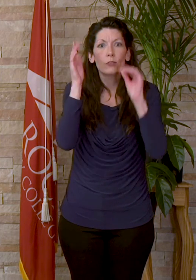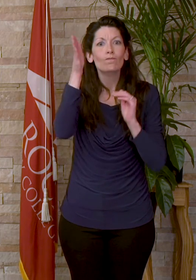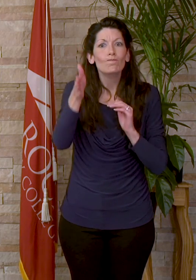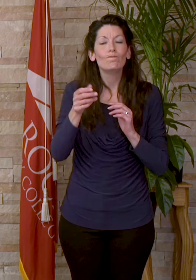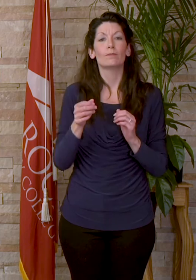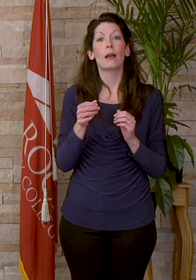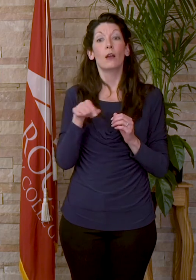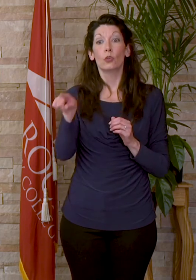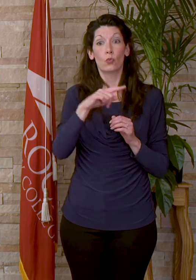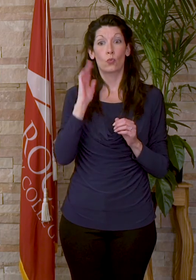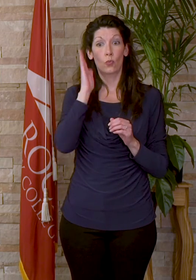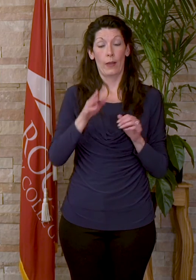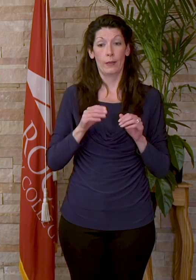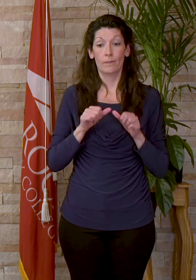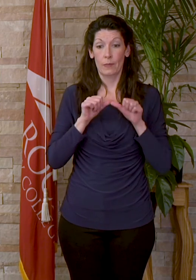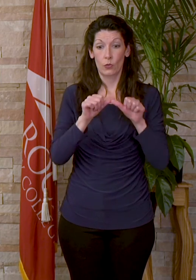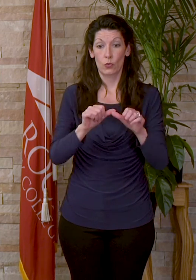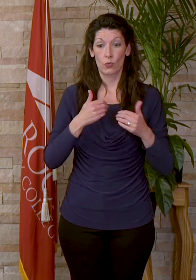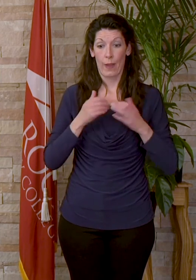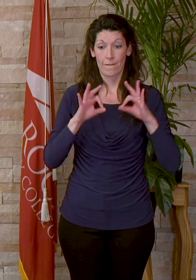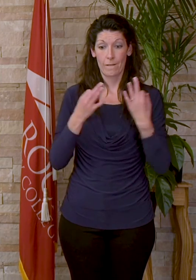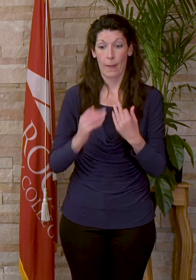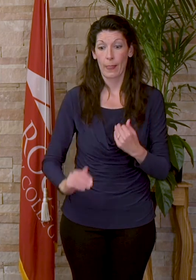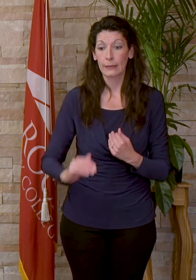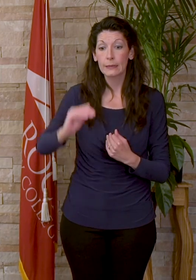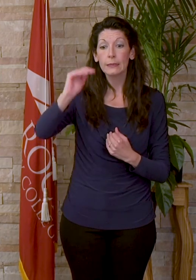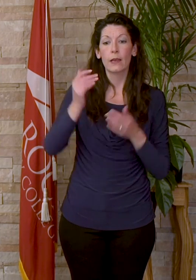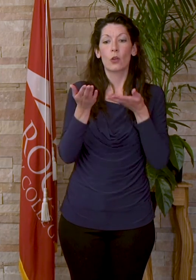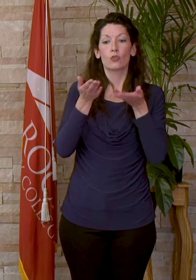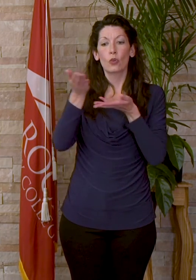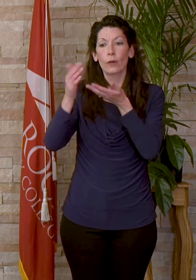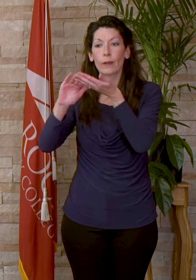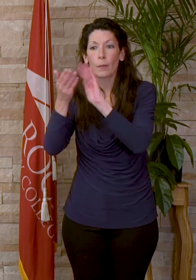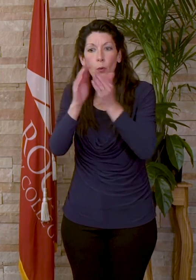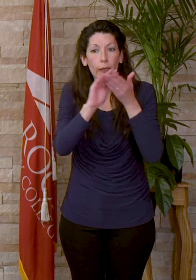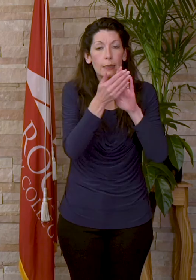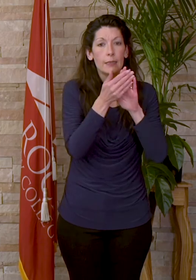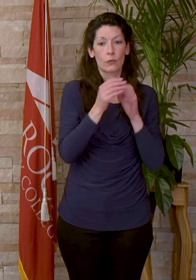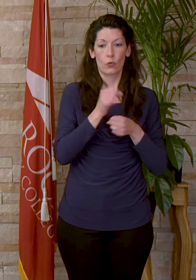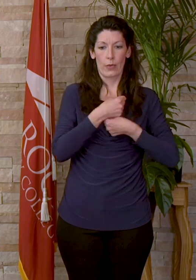You will continue to raise families, serve your communities, create new businesses, fight the